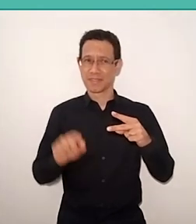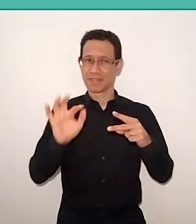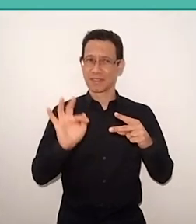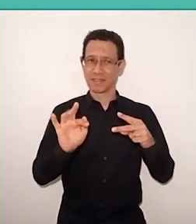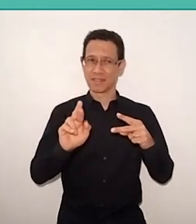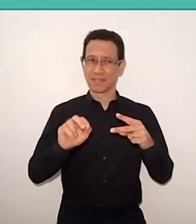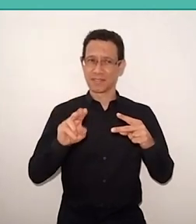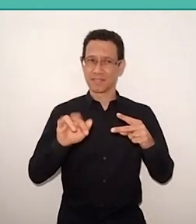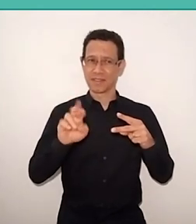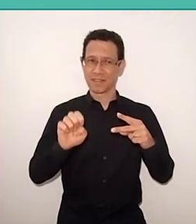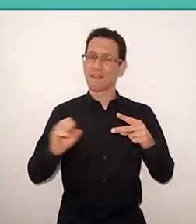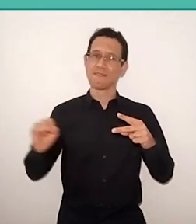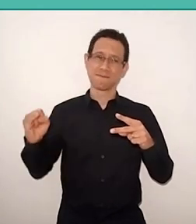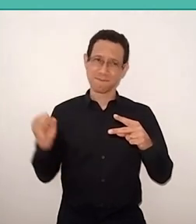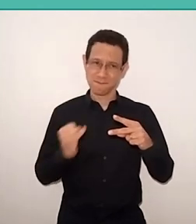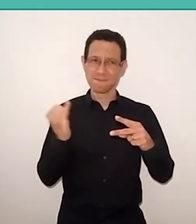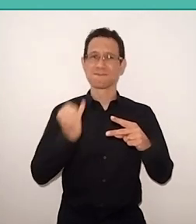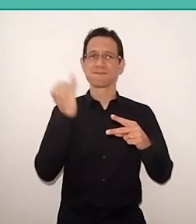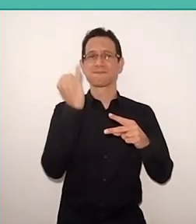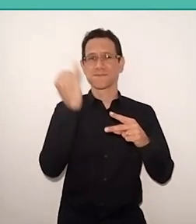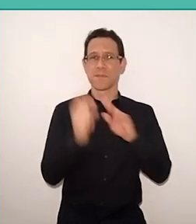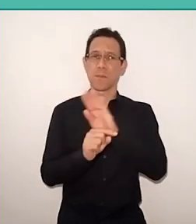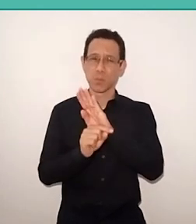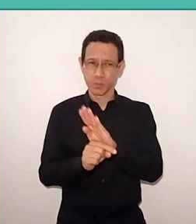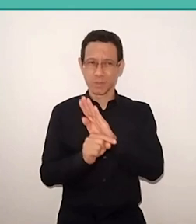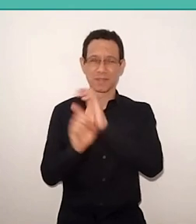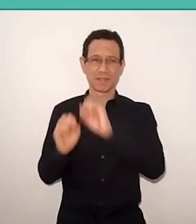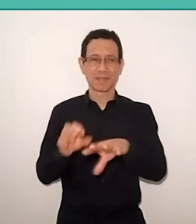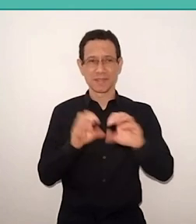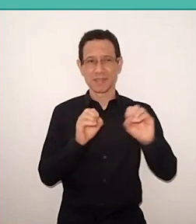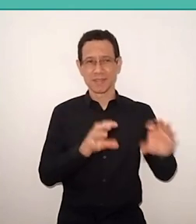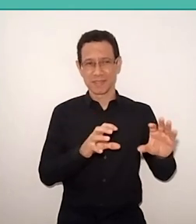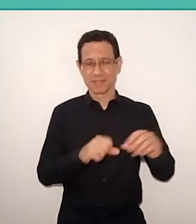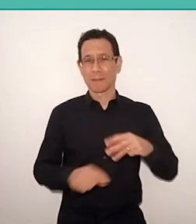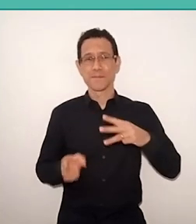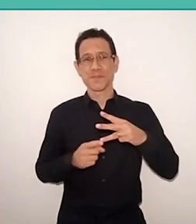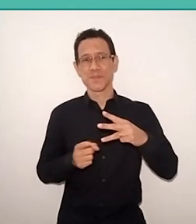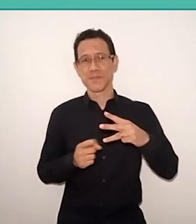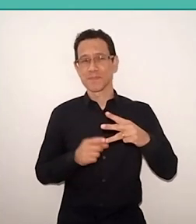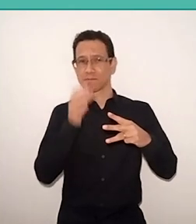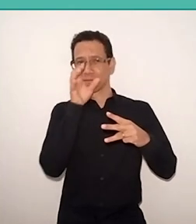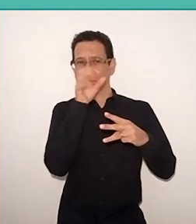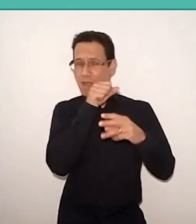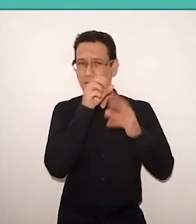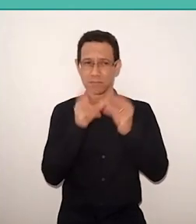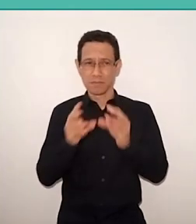essential for education. The third point, I'll talk, quickly, from Freire and Africa.